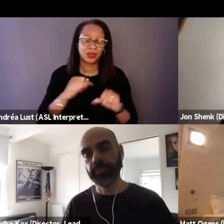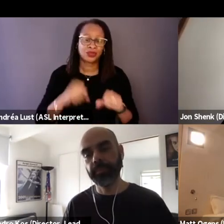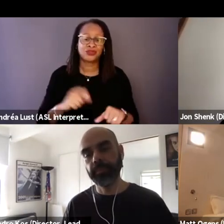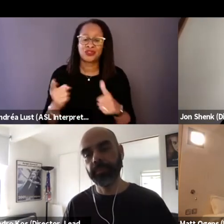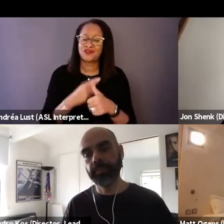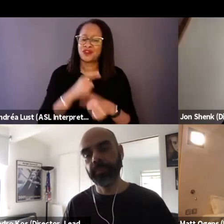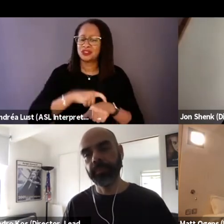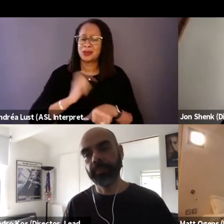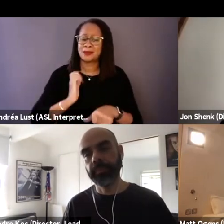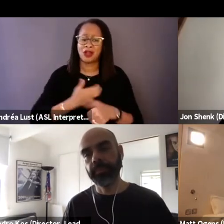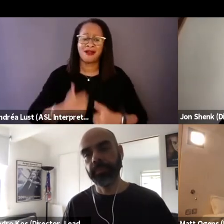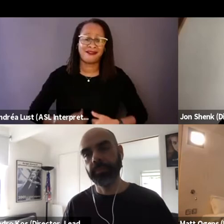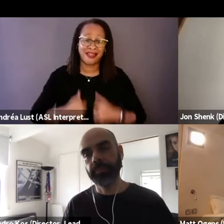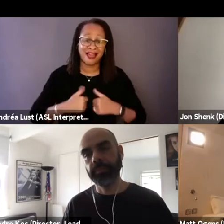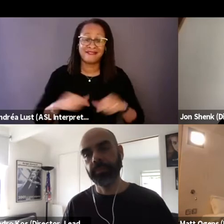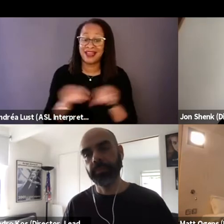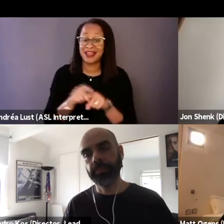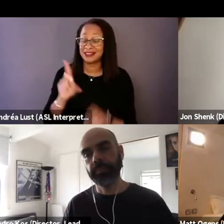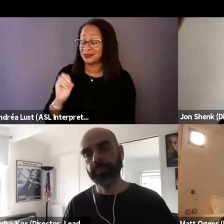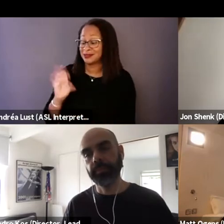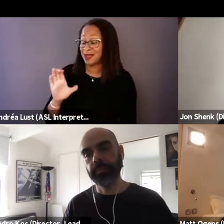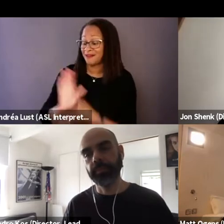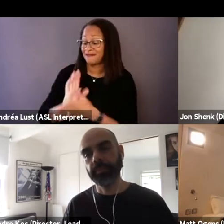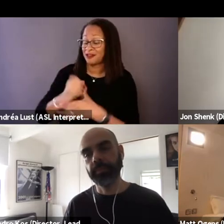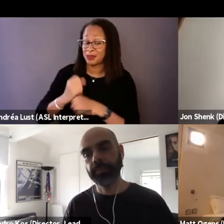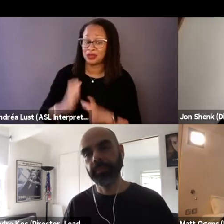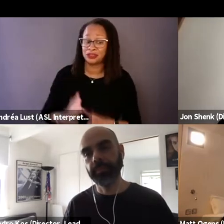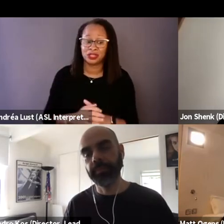as documentary filmmakers tells the animators,